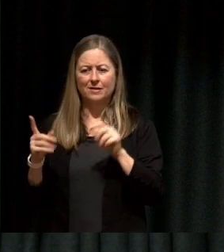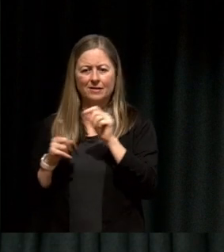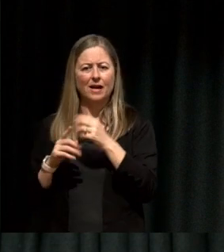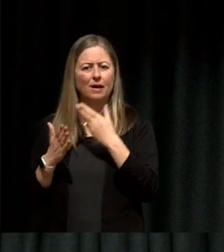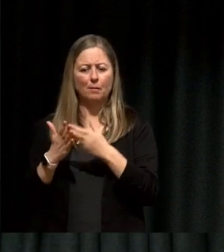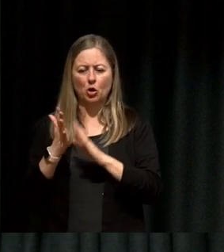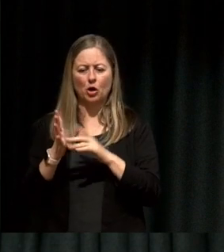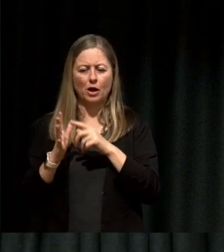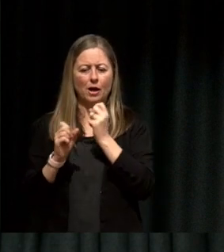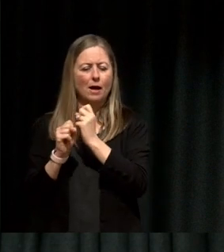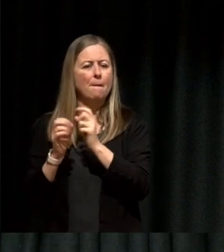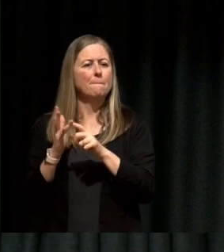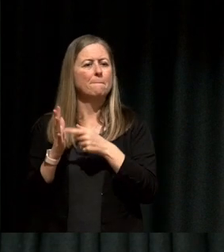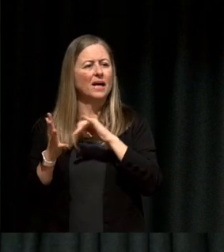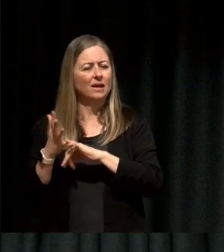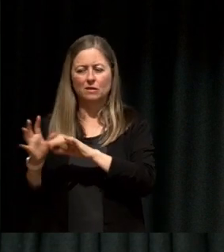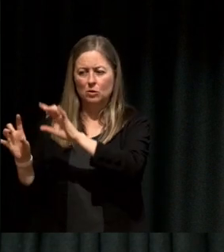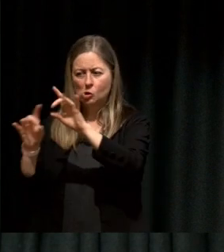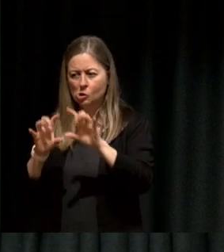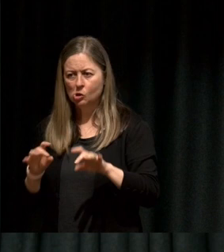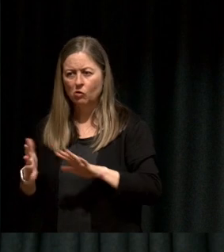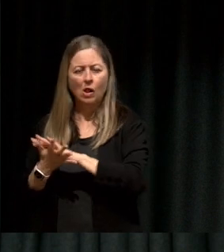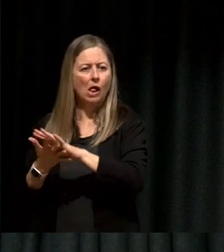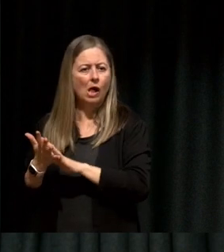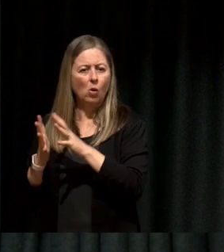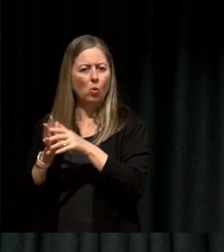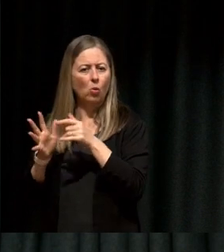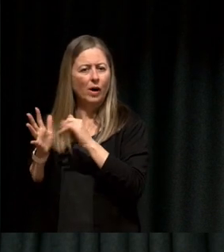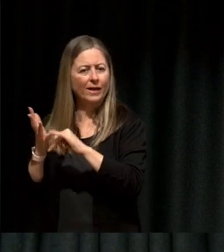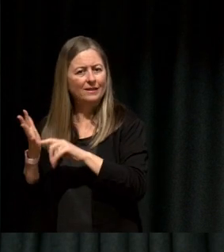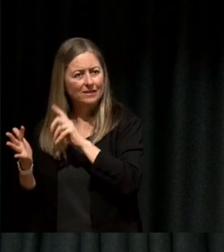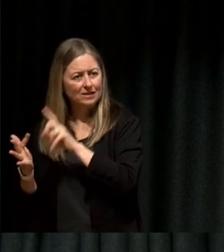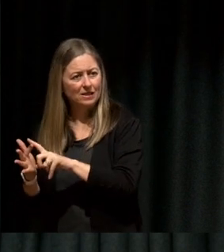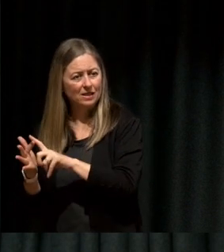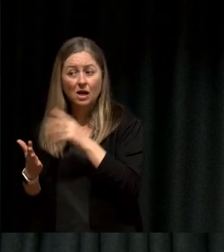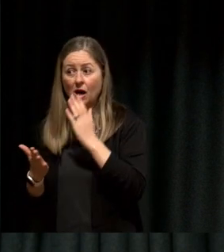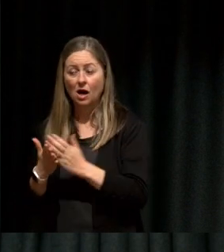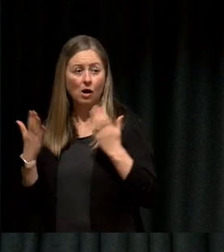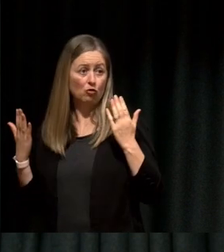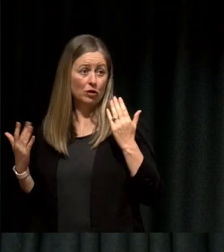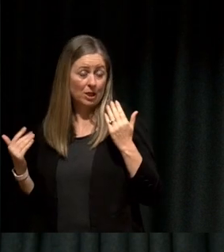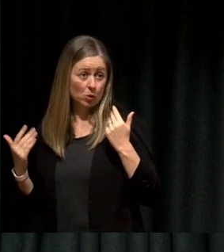destroy waste right now, and it produces byproducts that are sustainable and it's really cool,